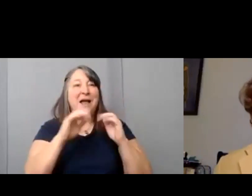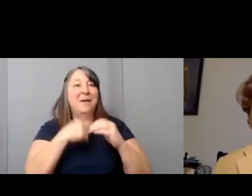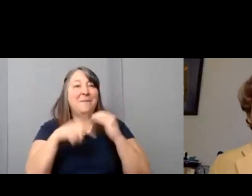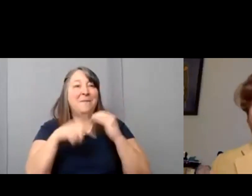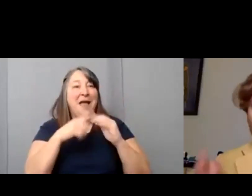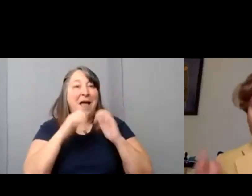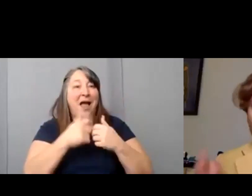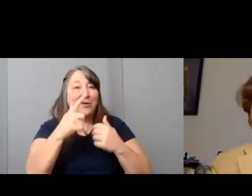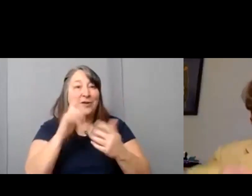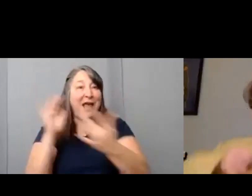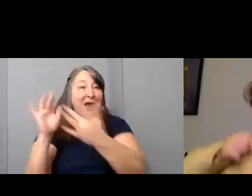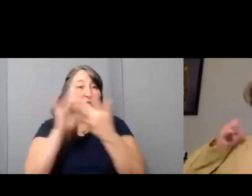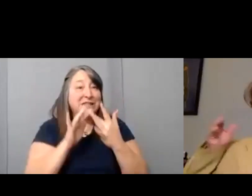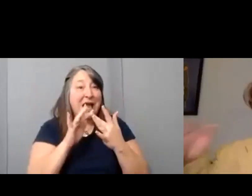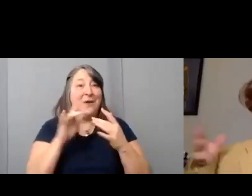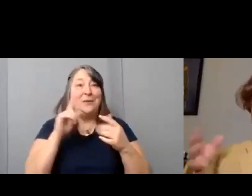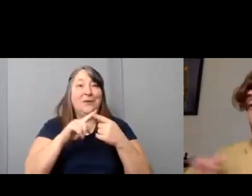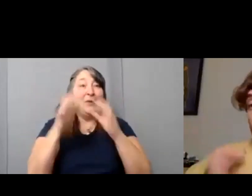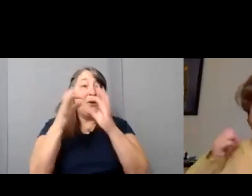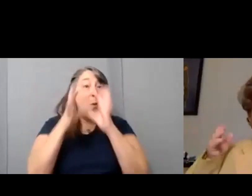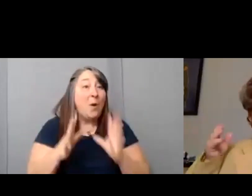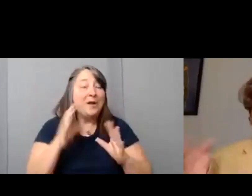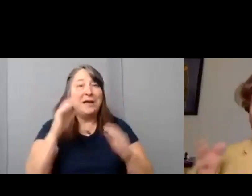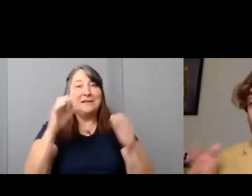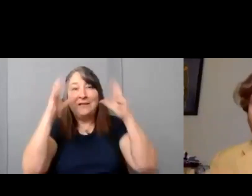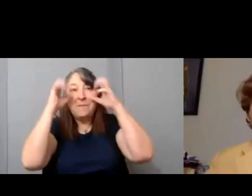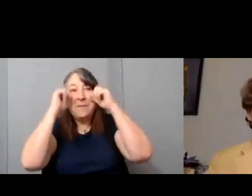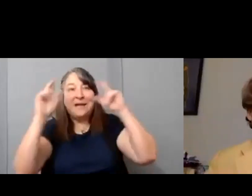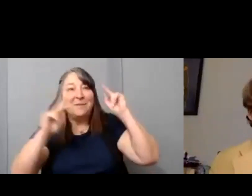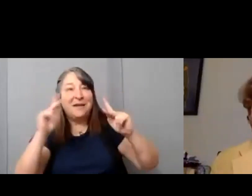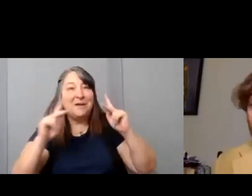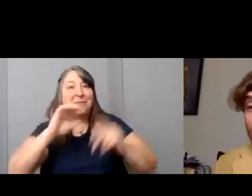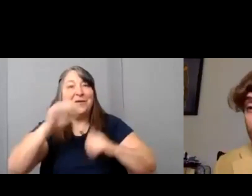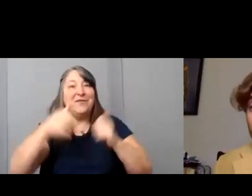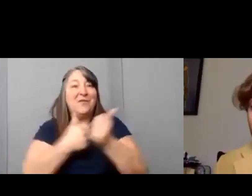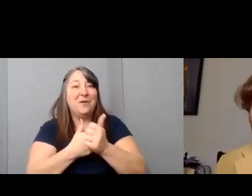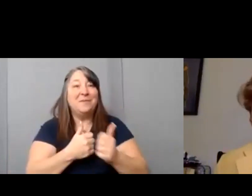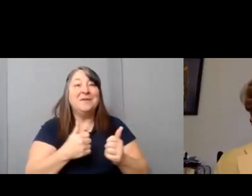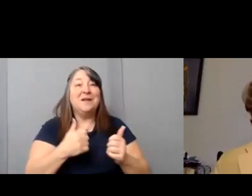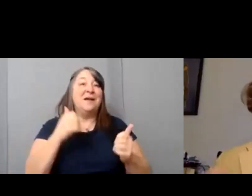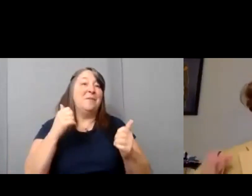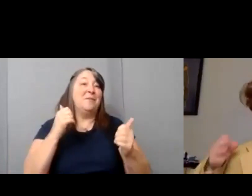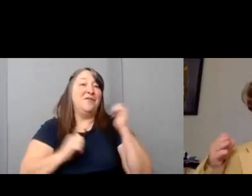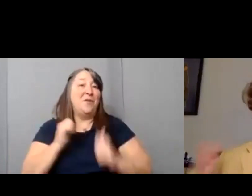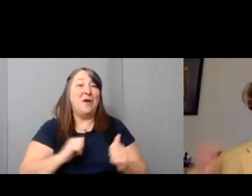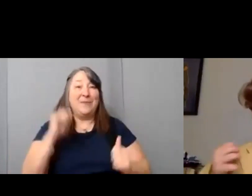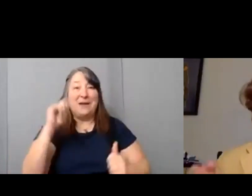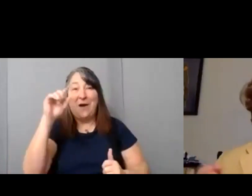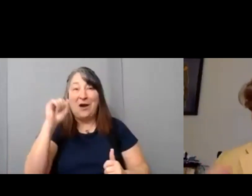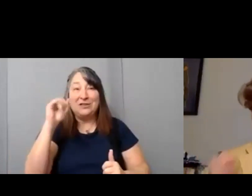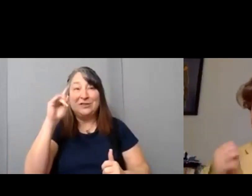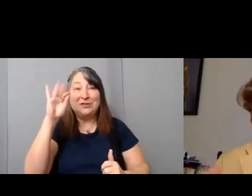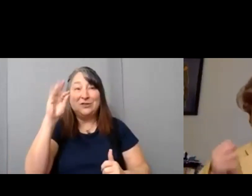those coordinators and those amazing people behind Performing Arts Studio West and Meet the Biz. You could make a film from the safety of